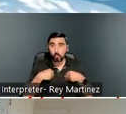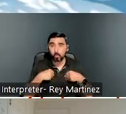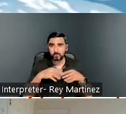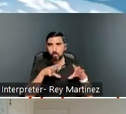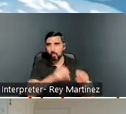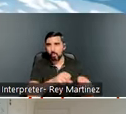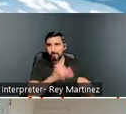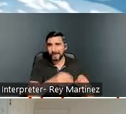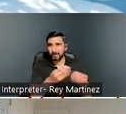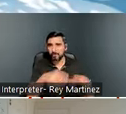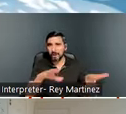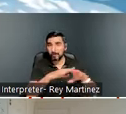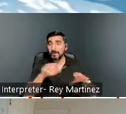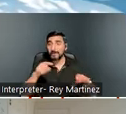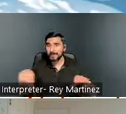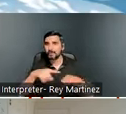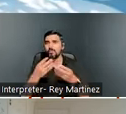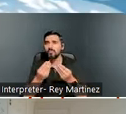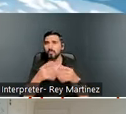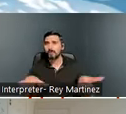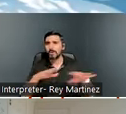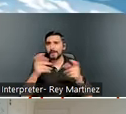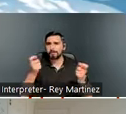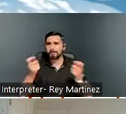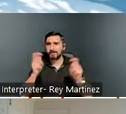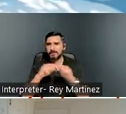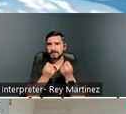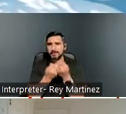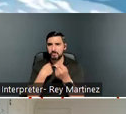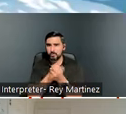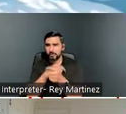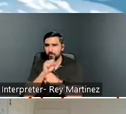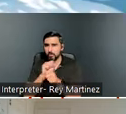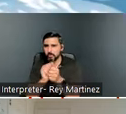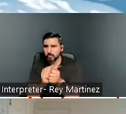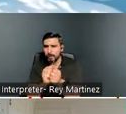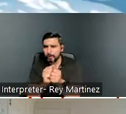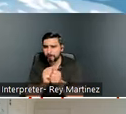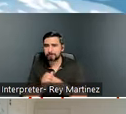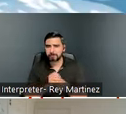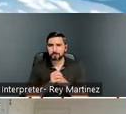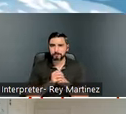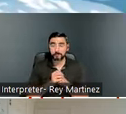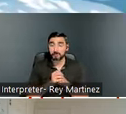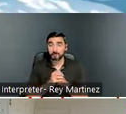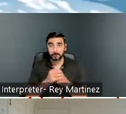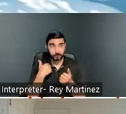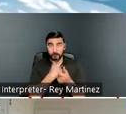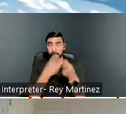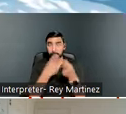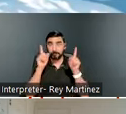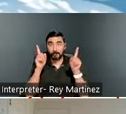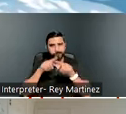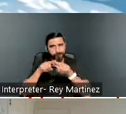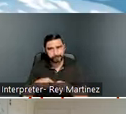property management team, so we work very, very closely. We could not do it without them. I also